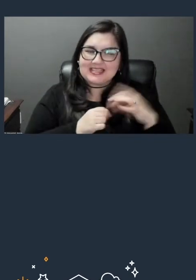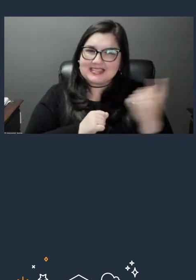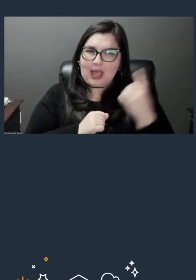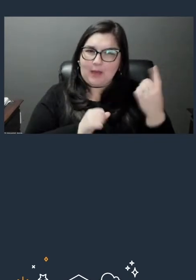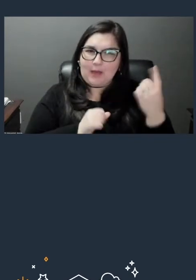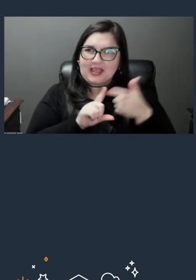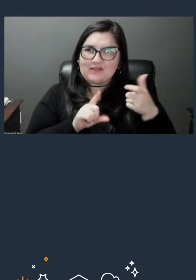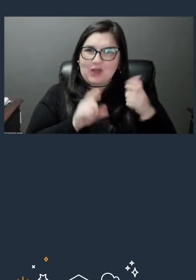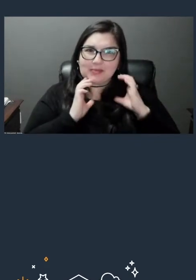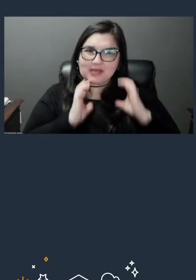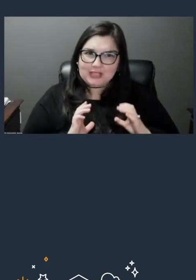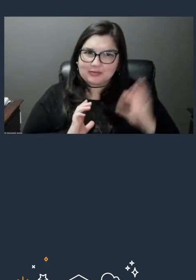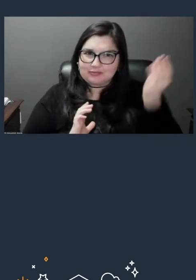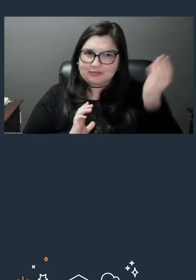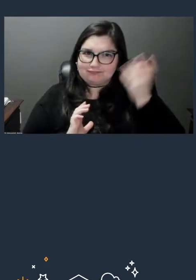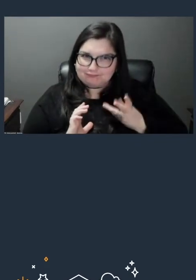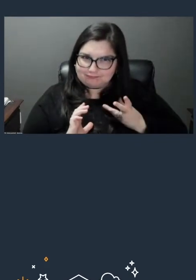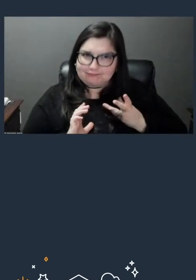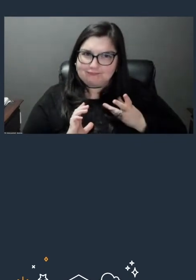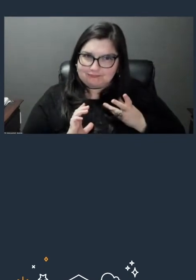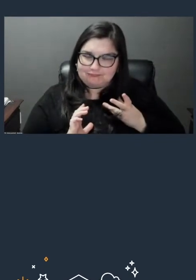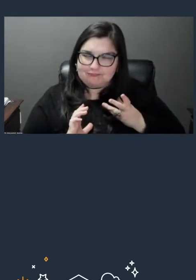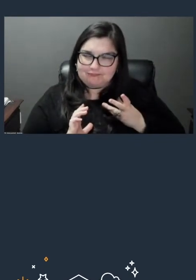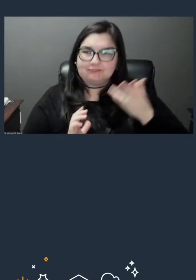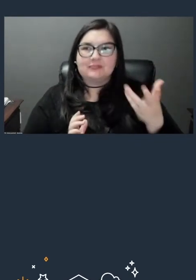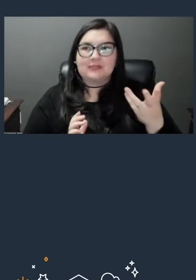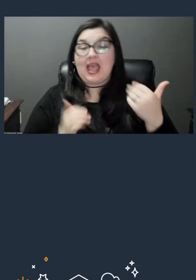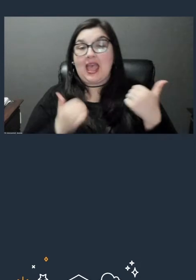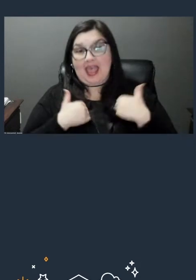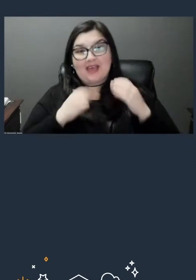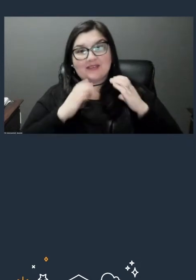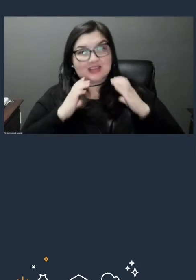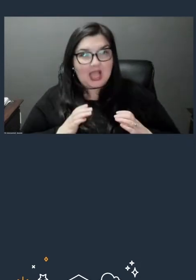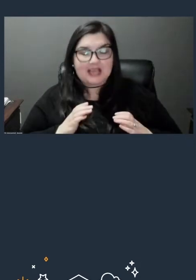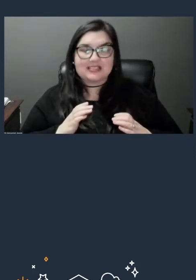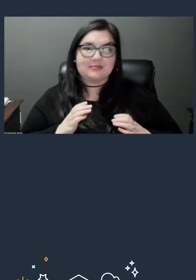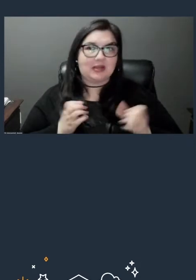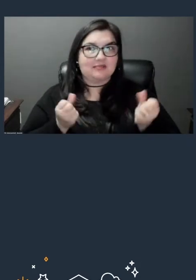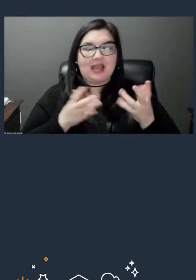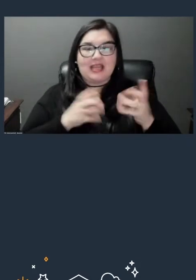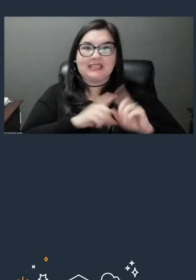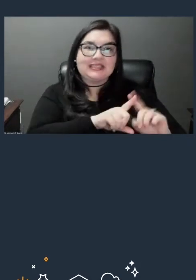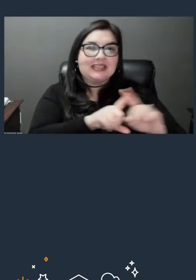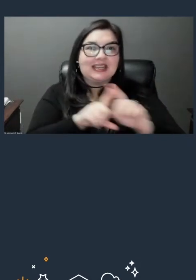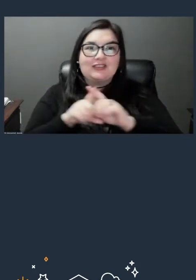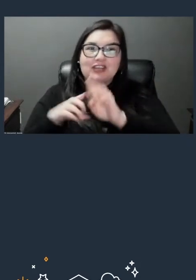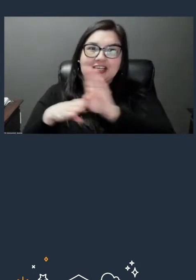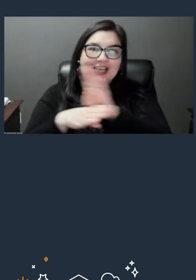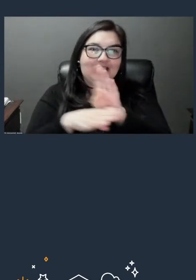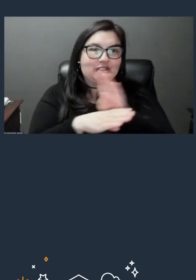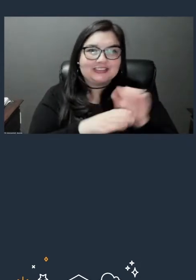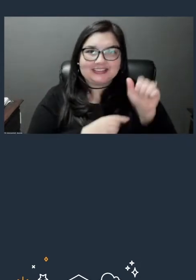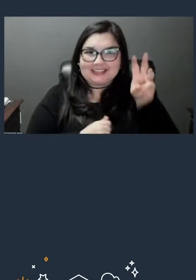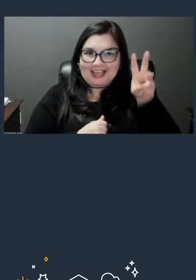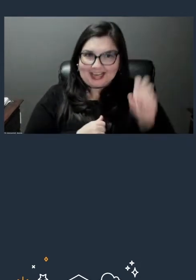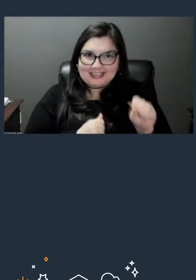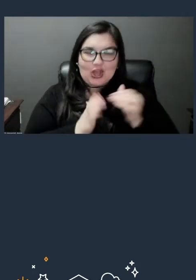There's, you know, we have customers in every industry in AWS and often there's, you know, there's a great concern at our customers